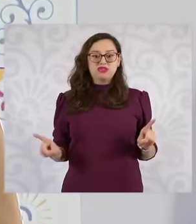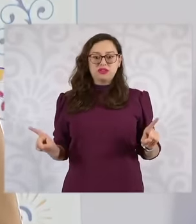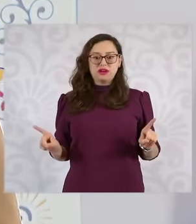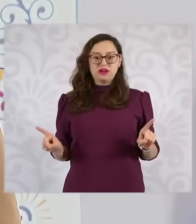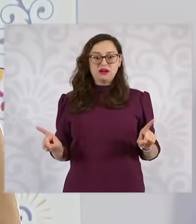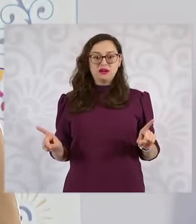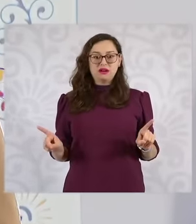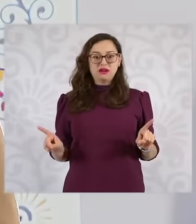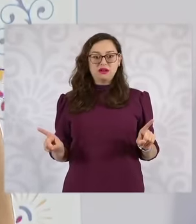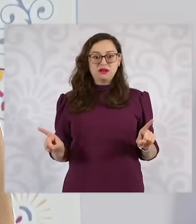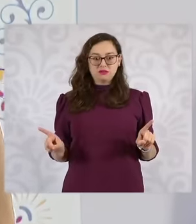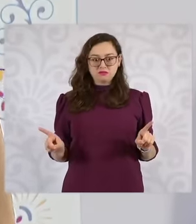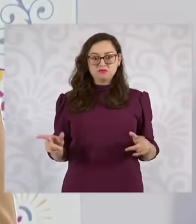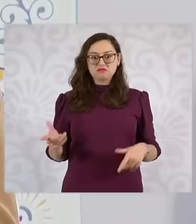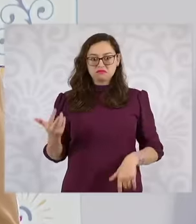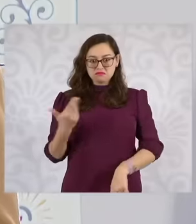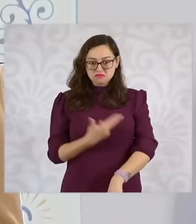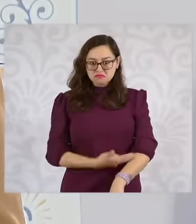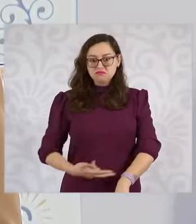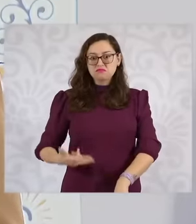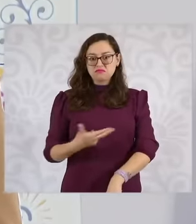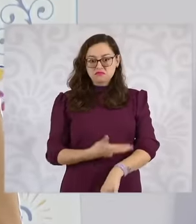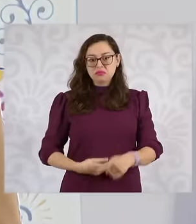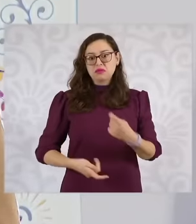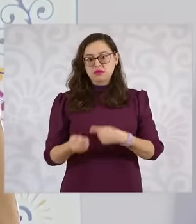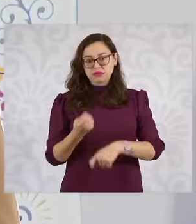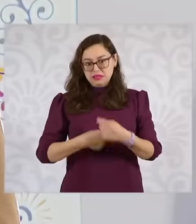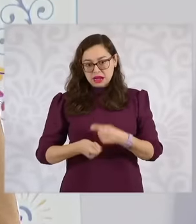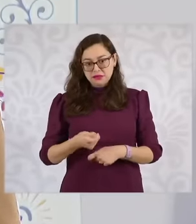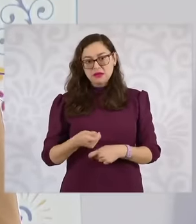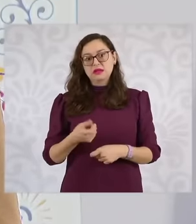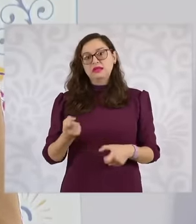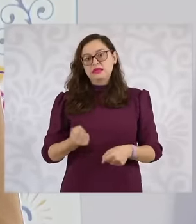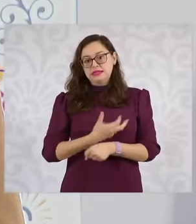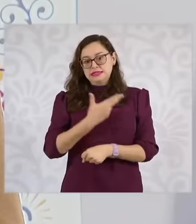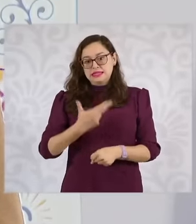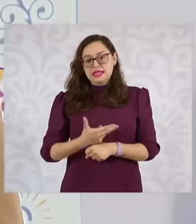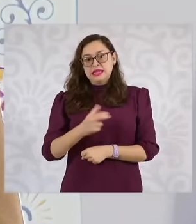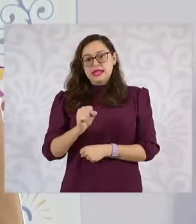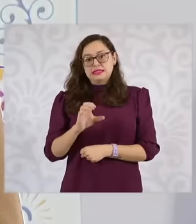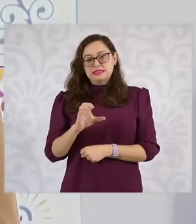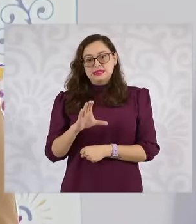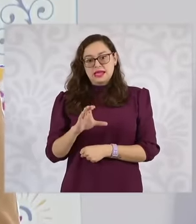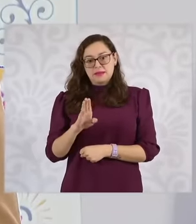doing the process through the mule modules of the Welfare Secretariat. Before,